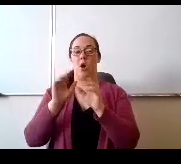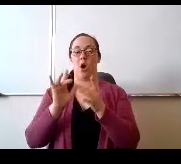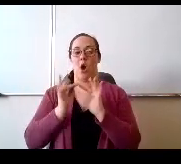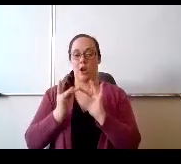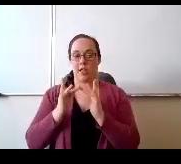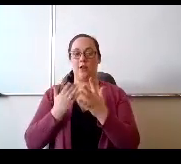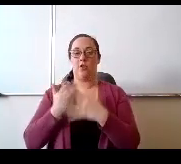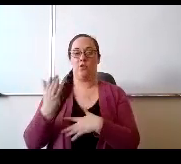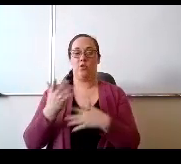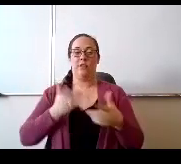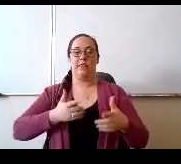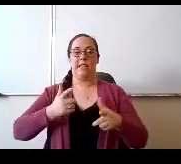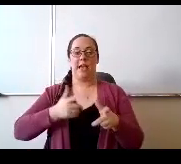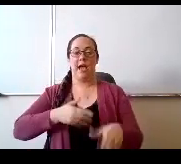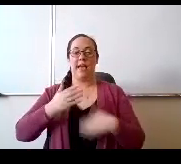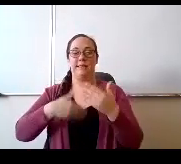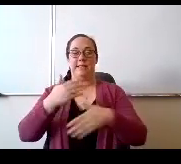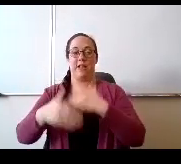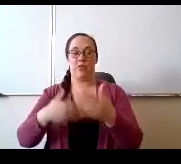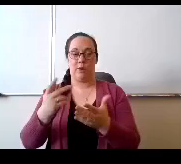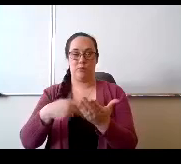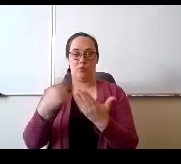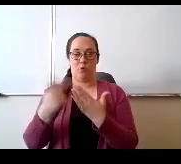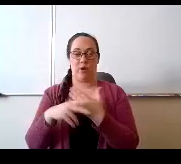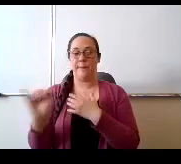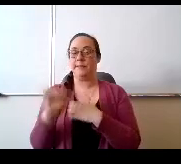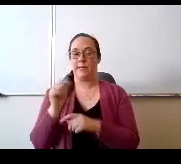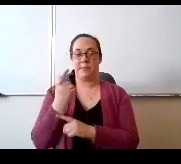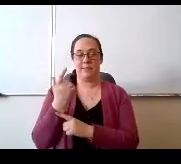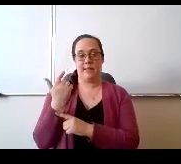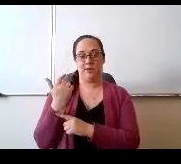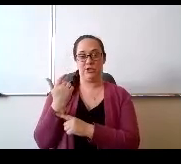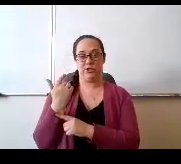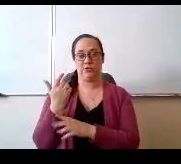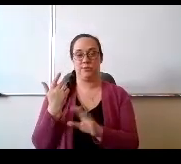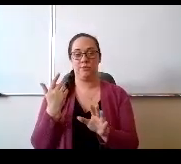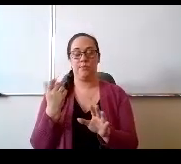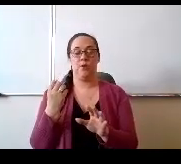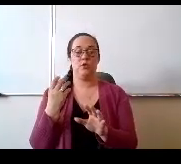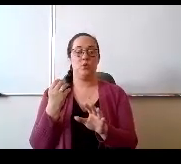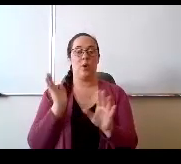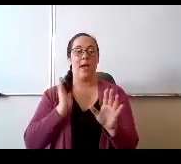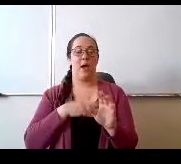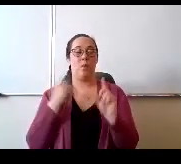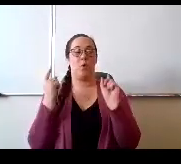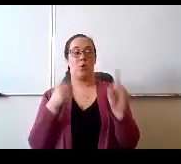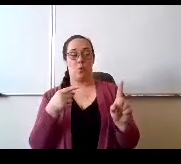like we like we did last year. So it's our goal to be able to.